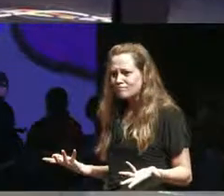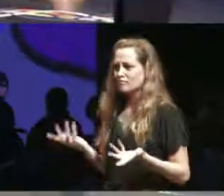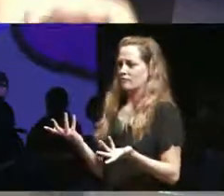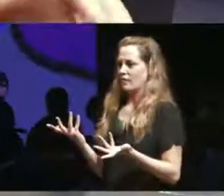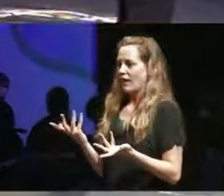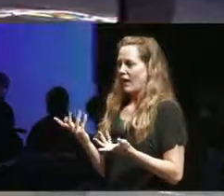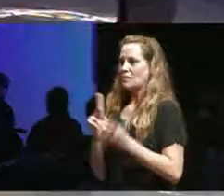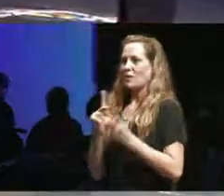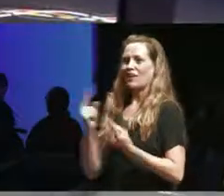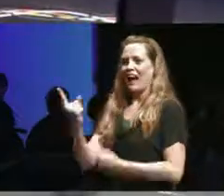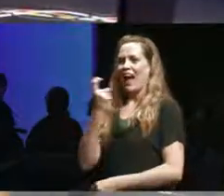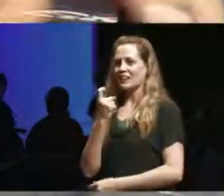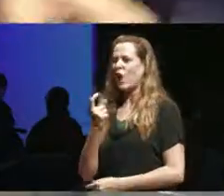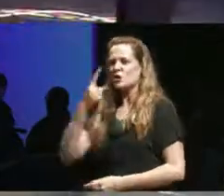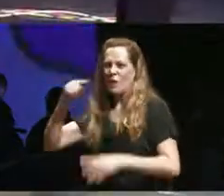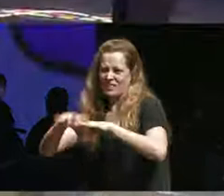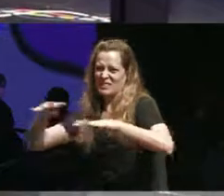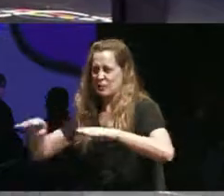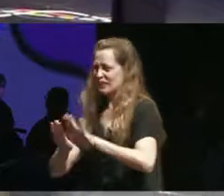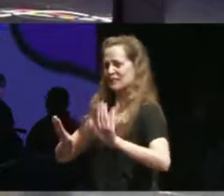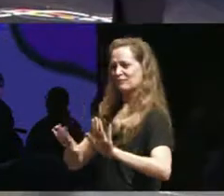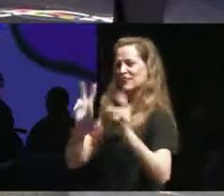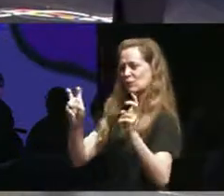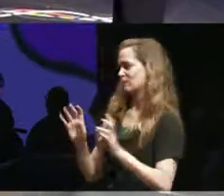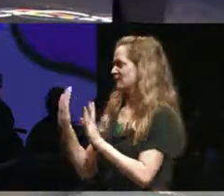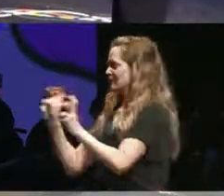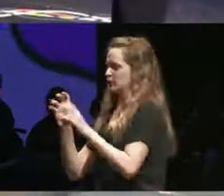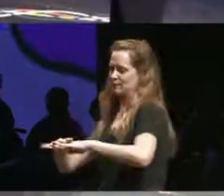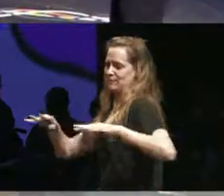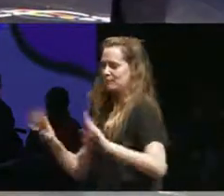to kind of separate out. And I think what you were saying Leah about the sort of